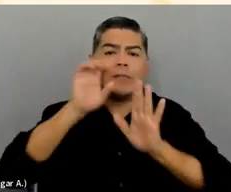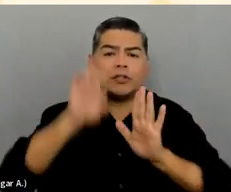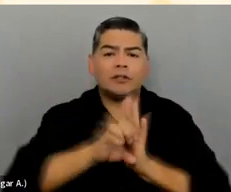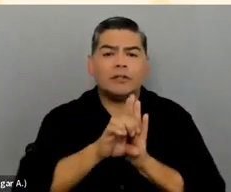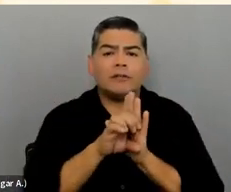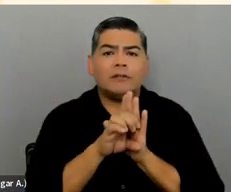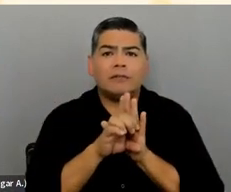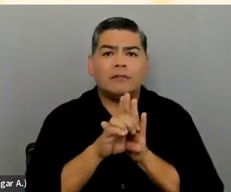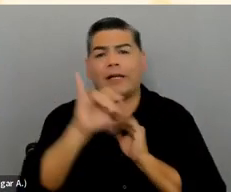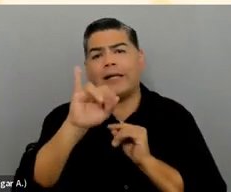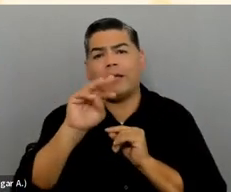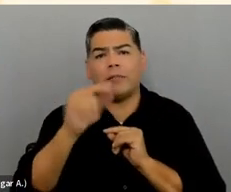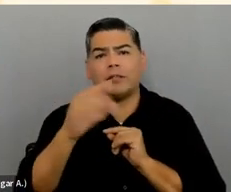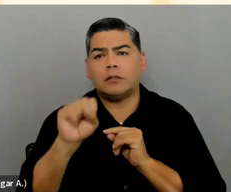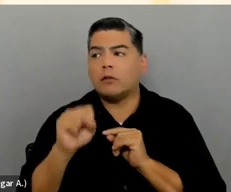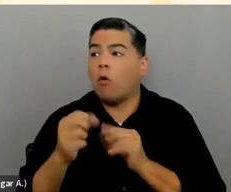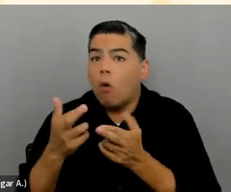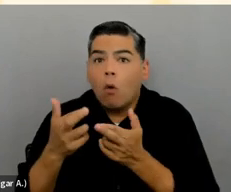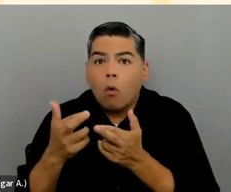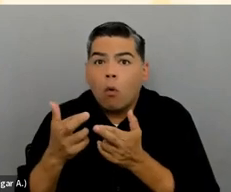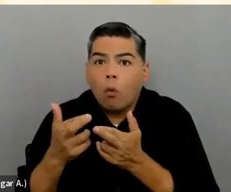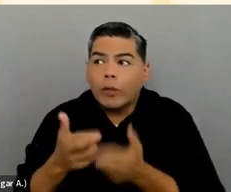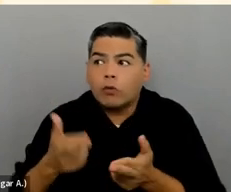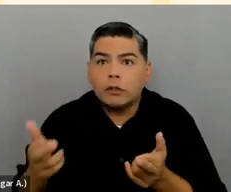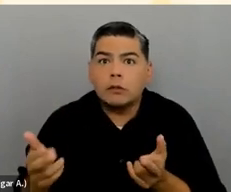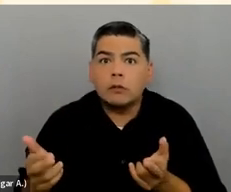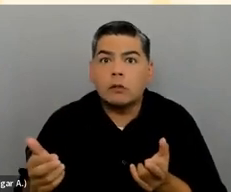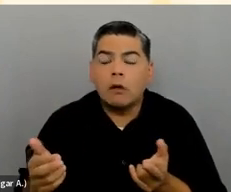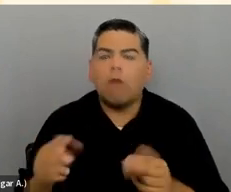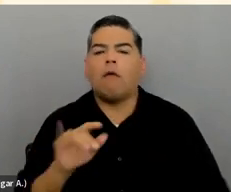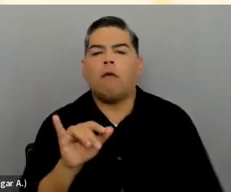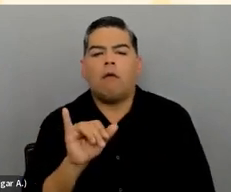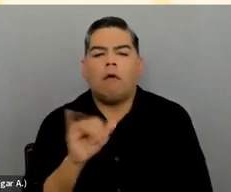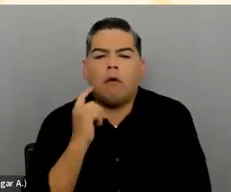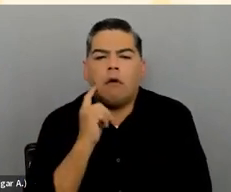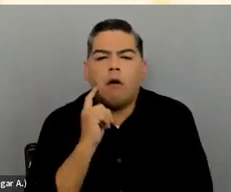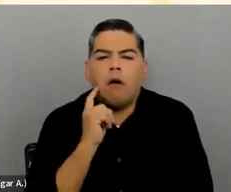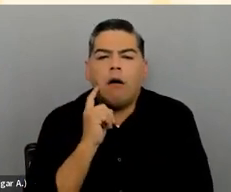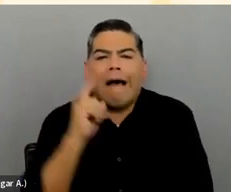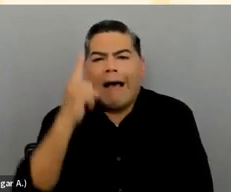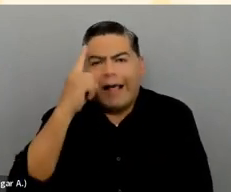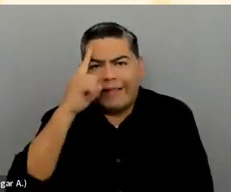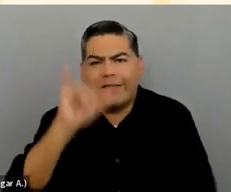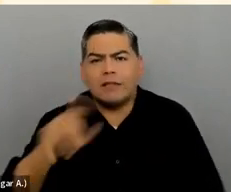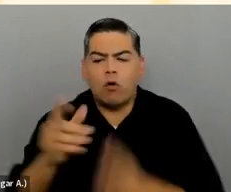Resources. I think that's more of a skill that you have to develop.